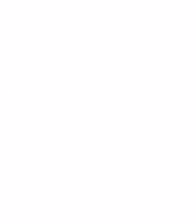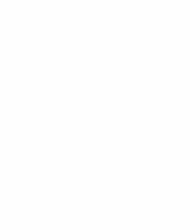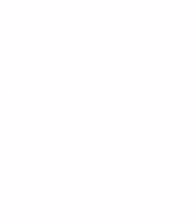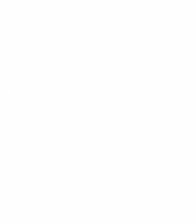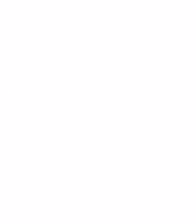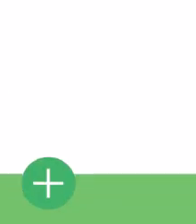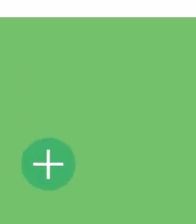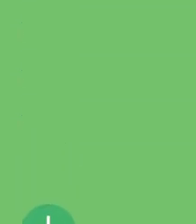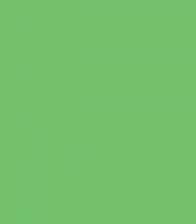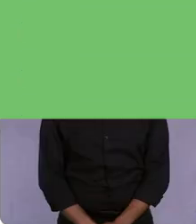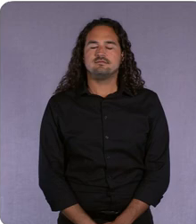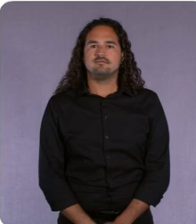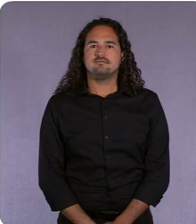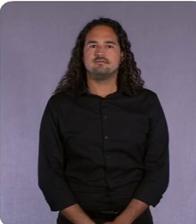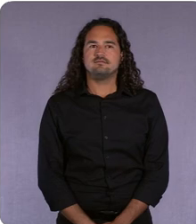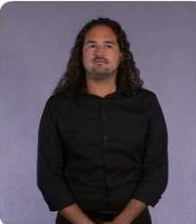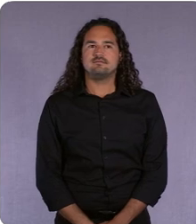voice Please welcome Allan Thygesen